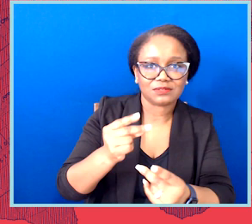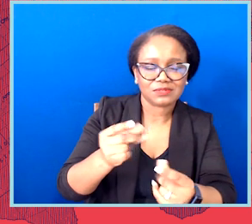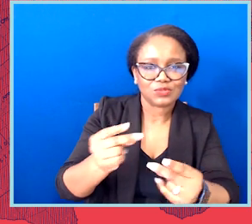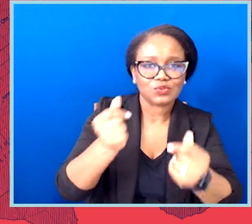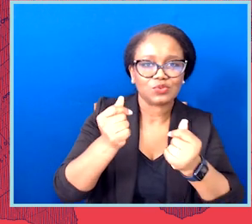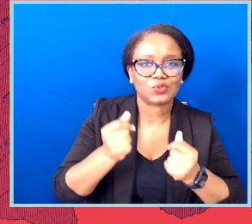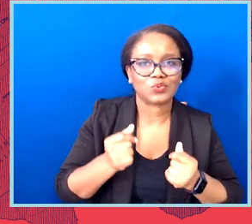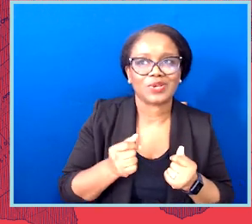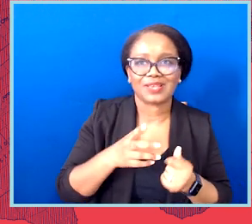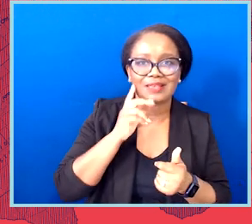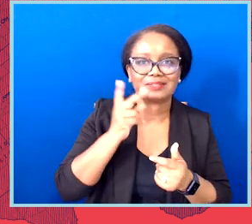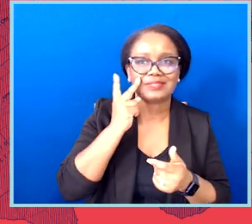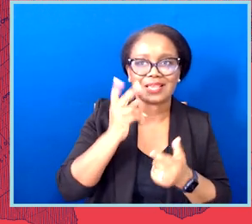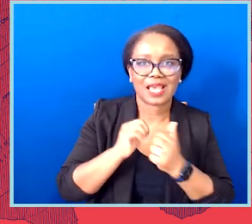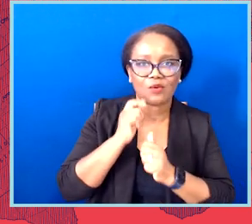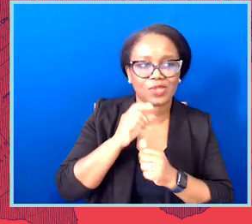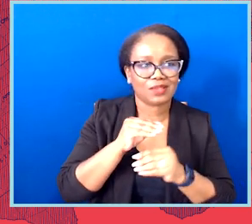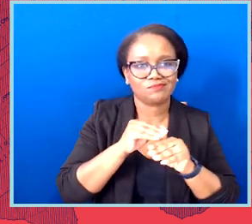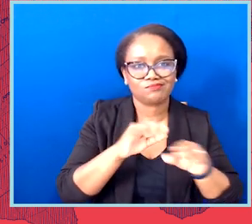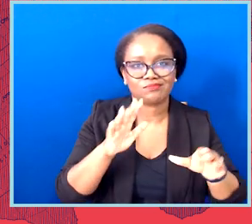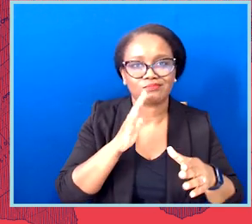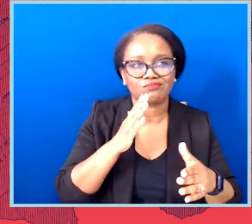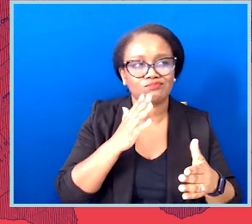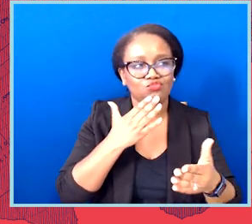When you combine this with our on-the-ground affiliates, you have the local expertise and